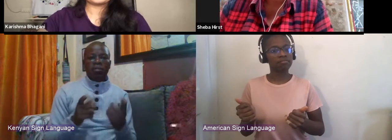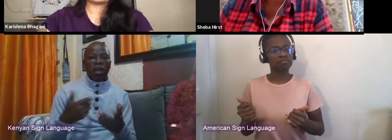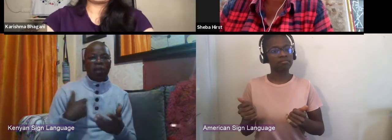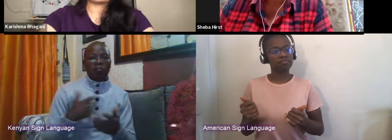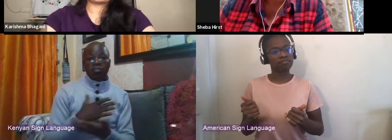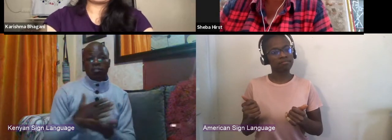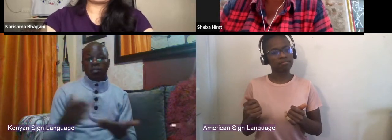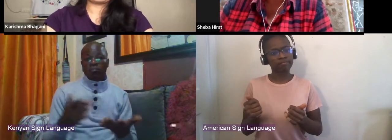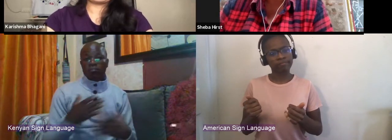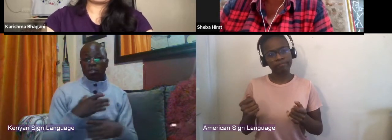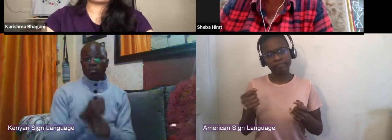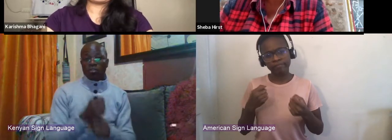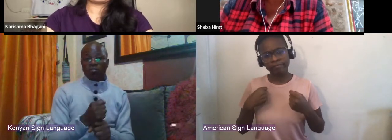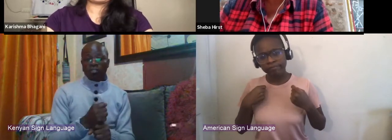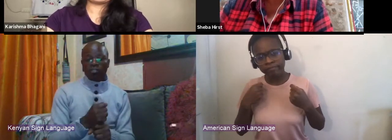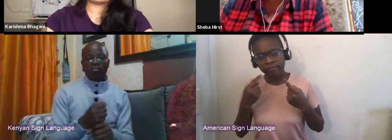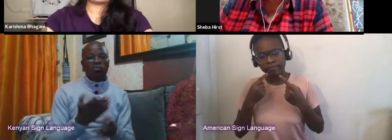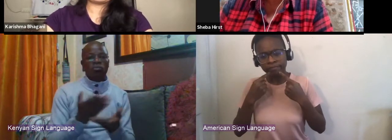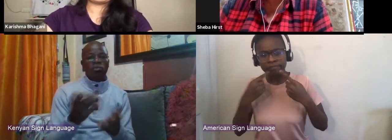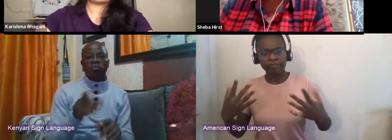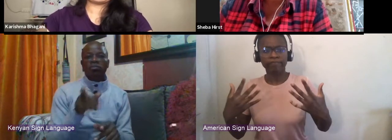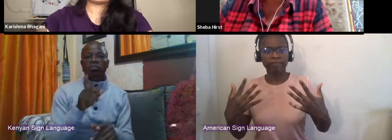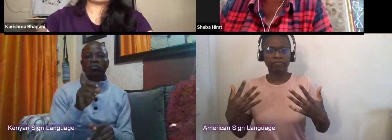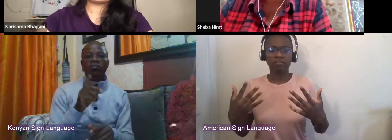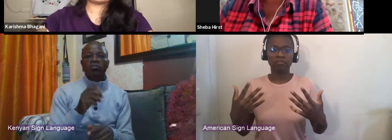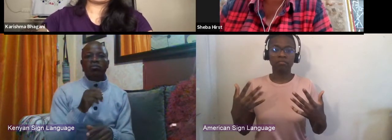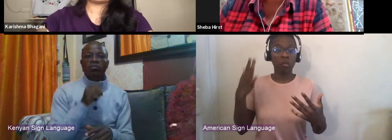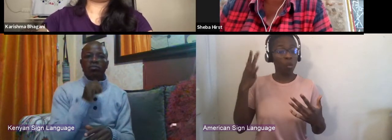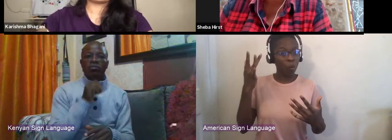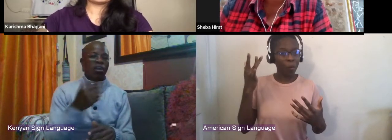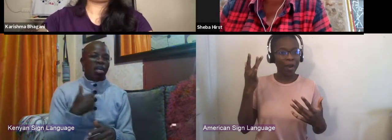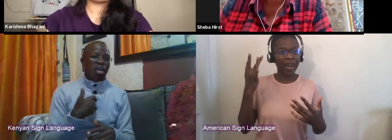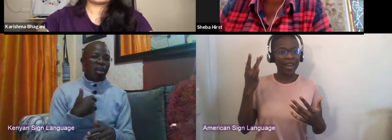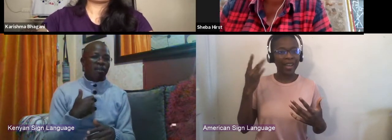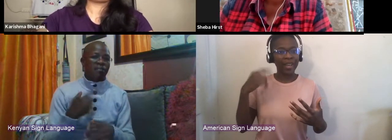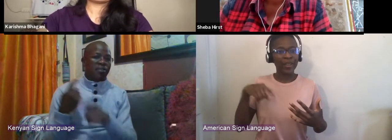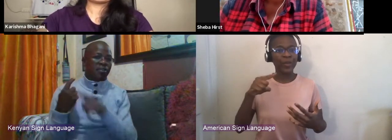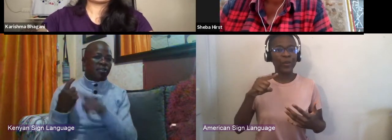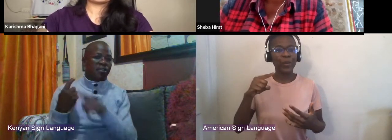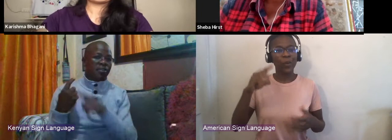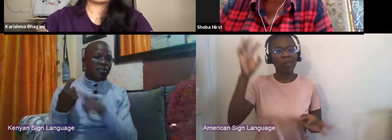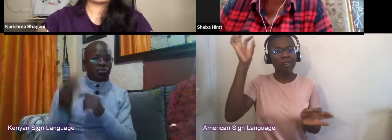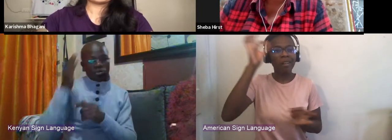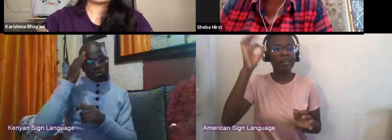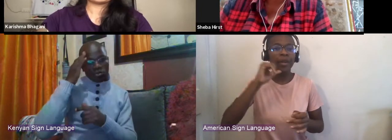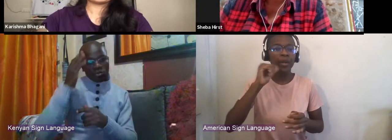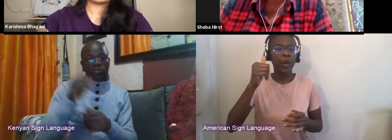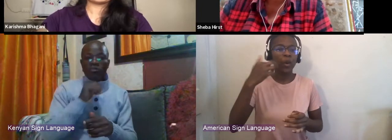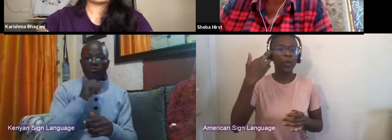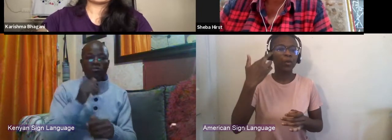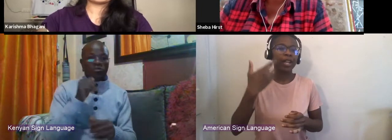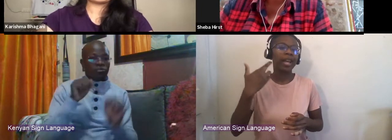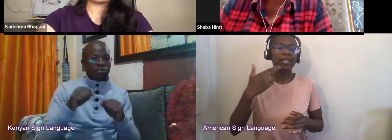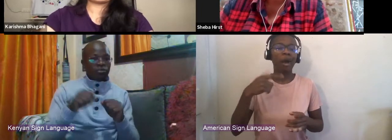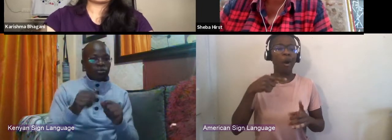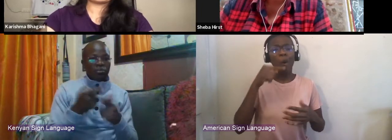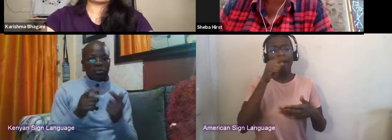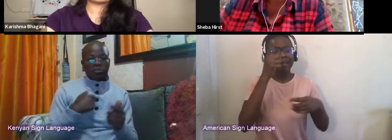you just don't have the experience to know that it's not possible. And I think particularly in this ecosystem where things still are there